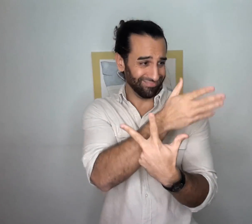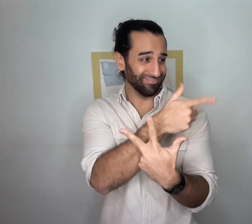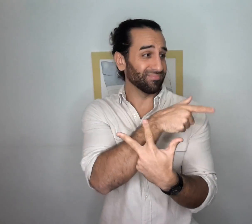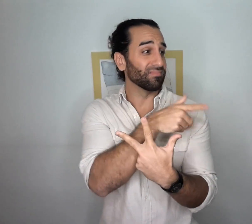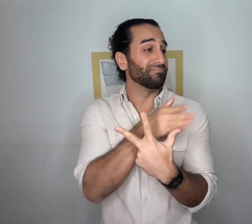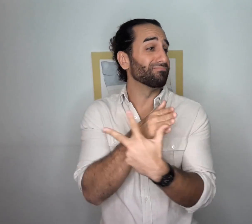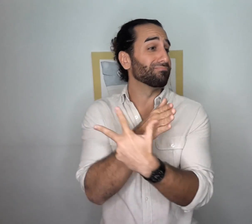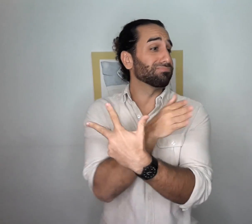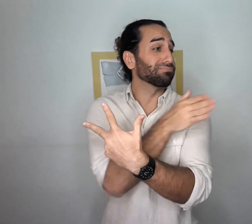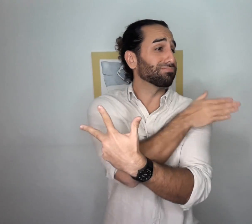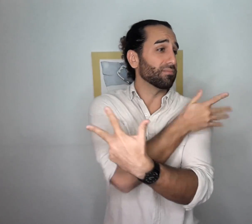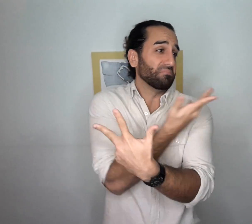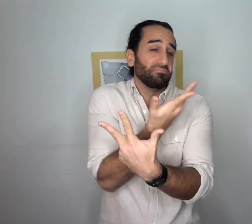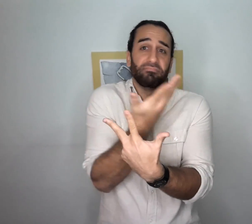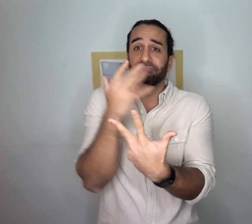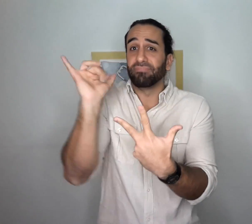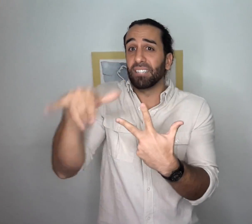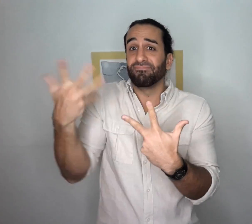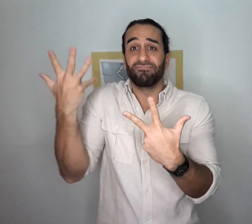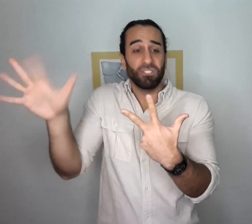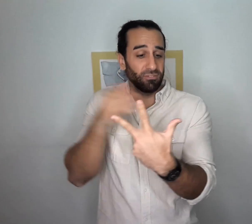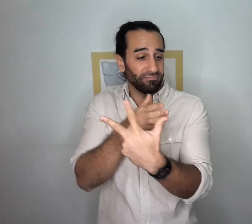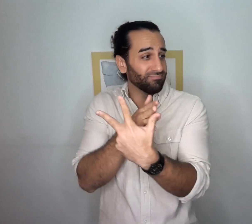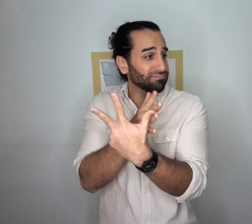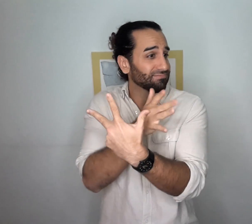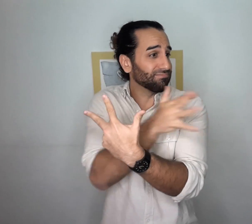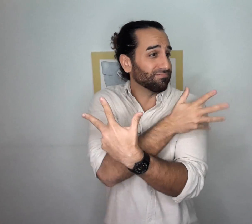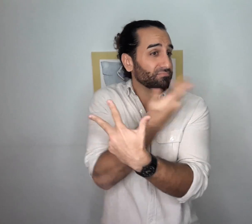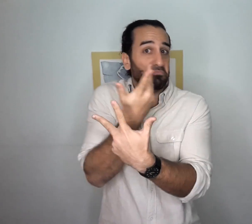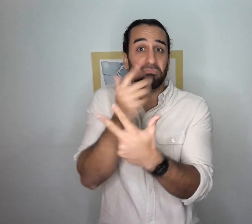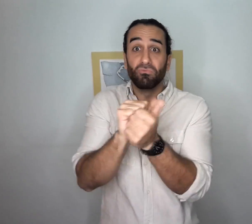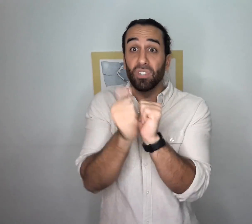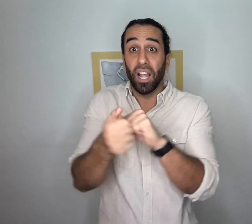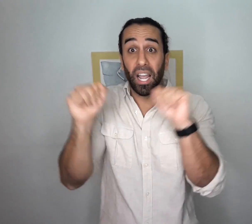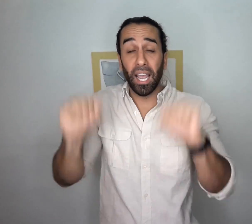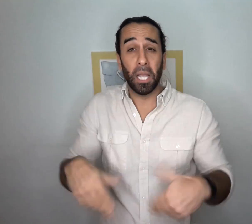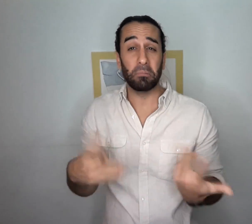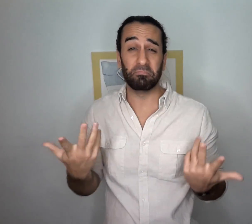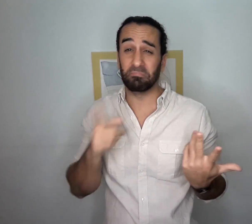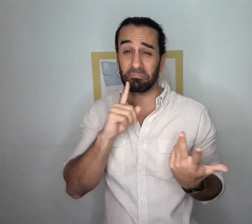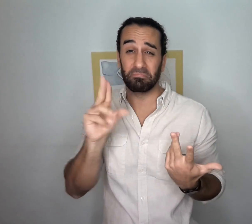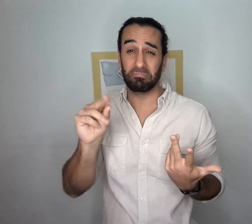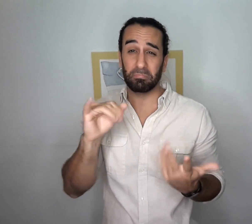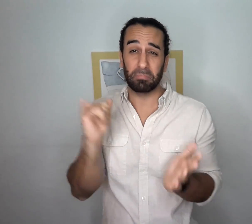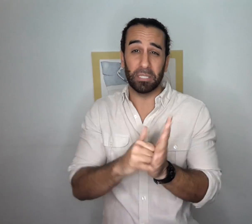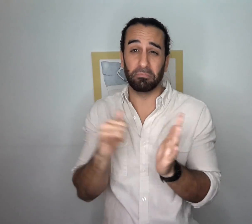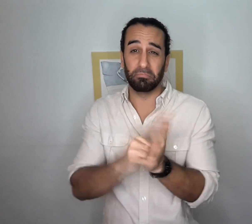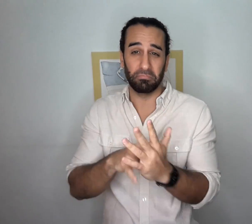that everything that happened in the past is over And that it's impossible to change what has happened.